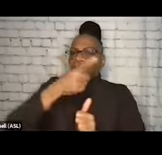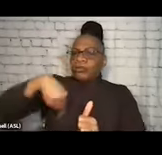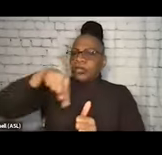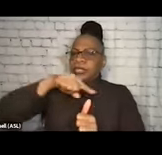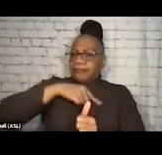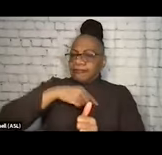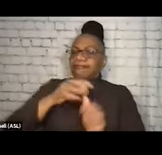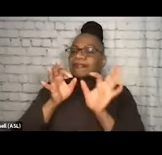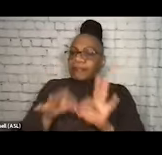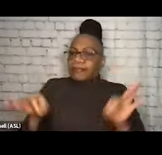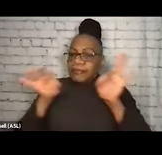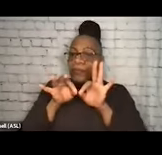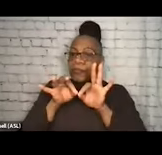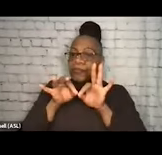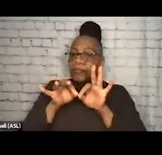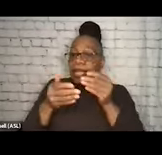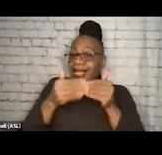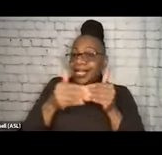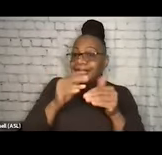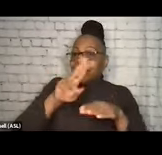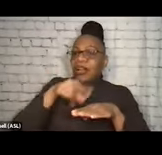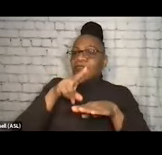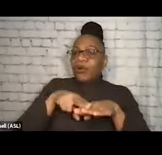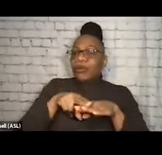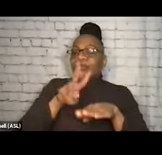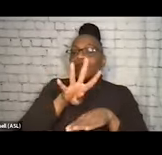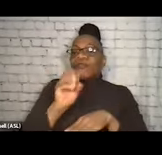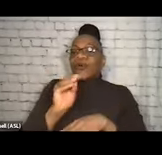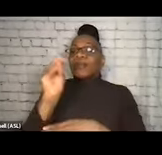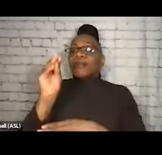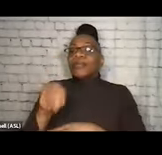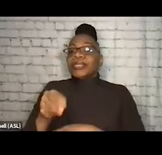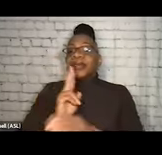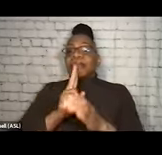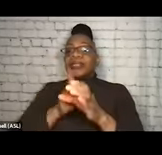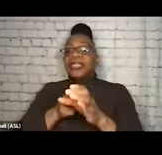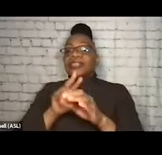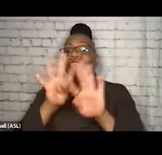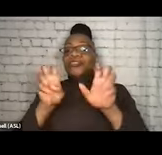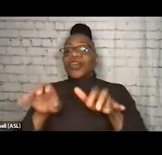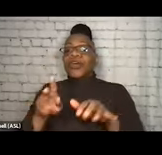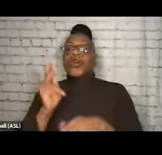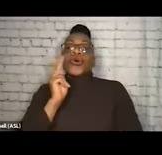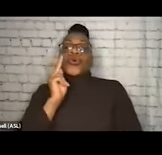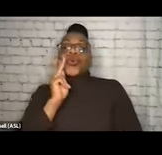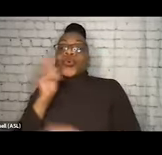Easier, of course. In the orange we see 40% of participants surveyed saying that smoking is easier than injecting.